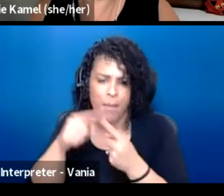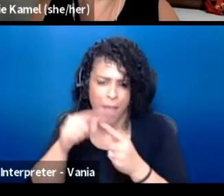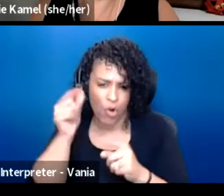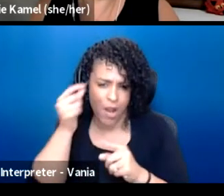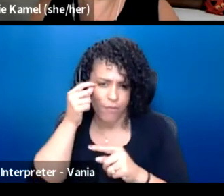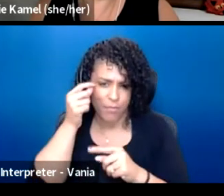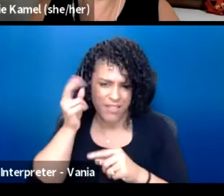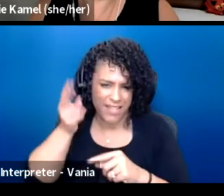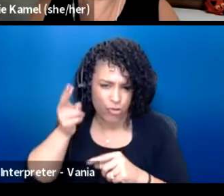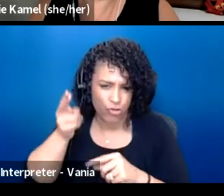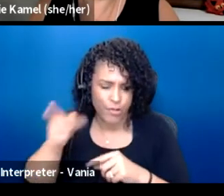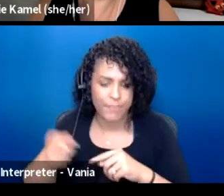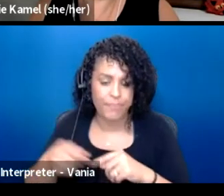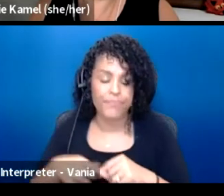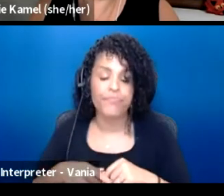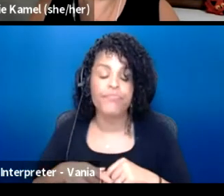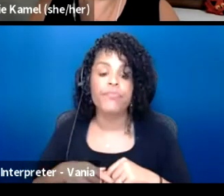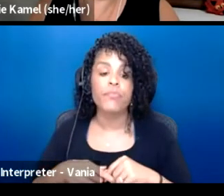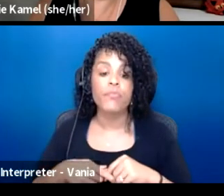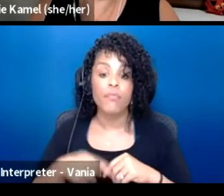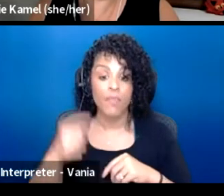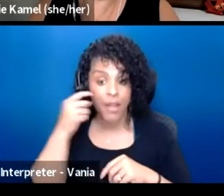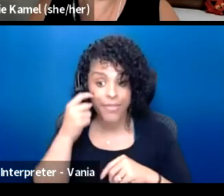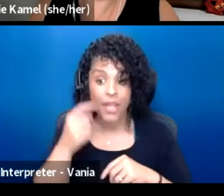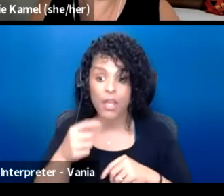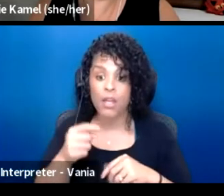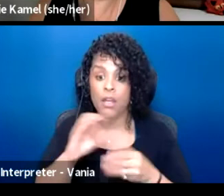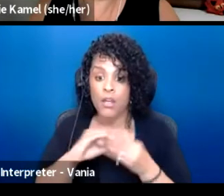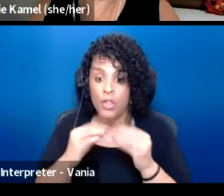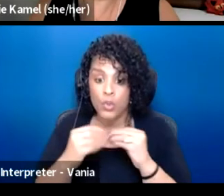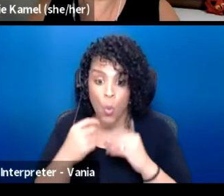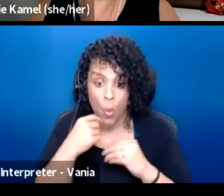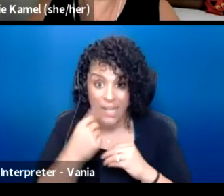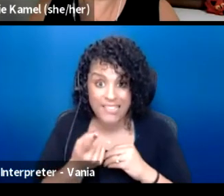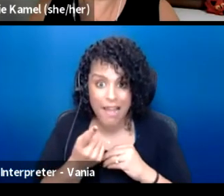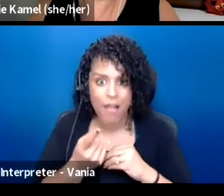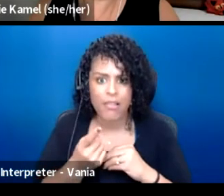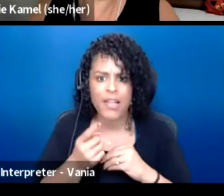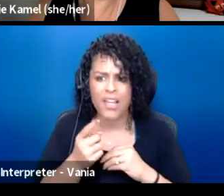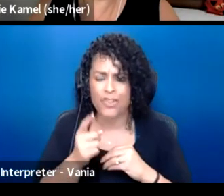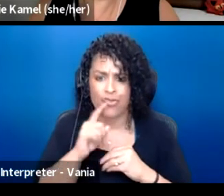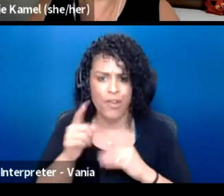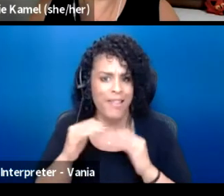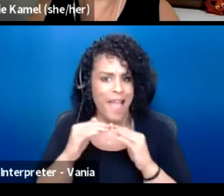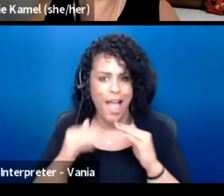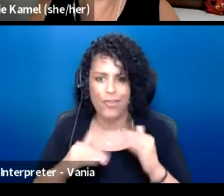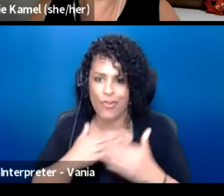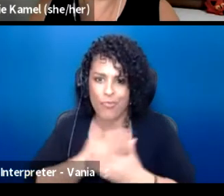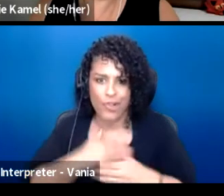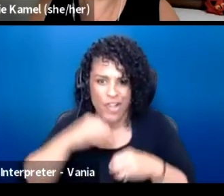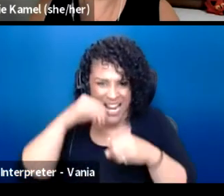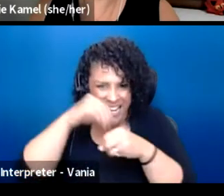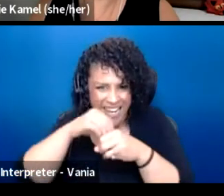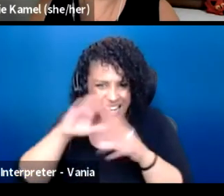And so I think storytelling is really under appreciated in the classrooms and to be able to,